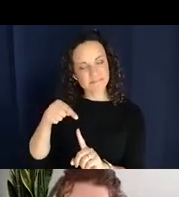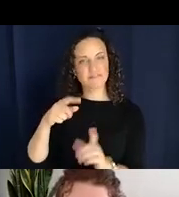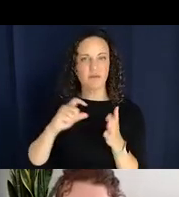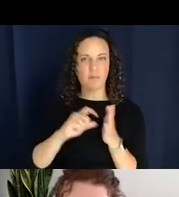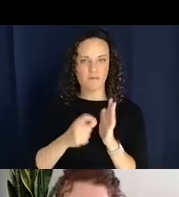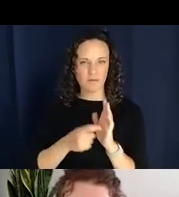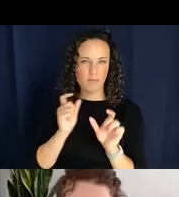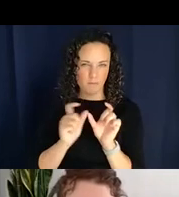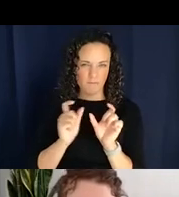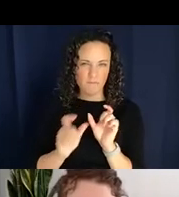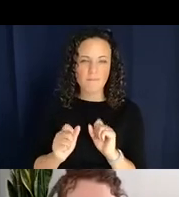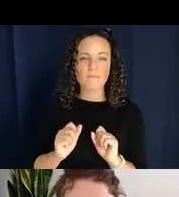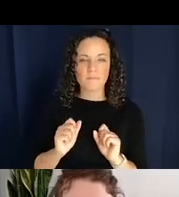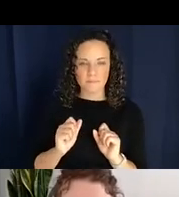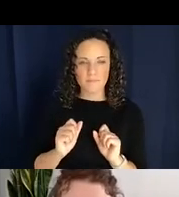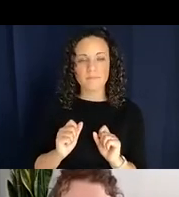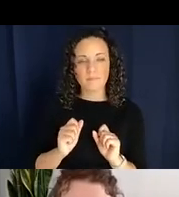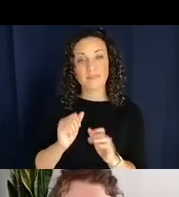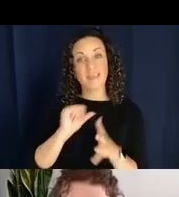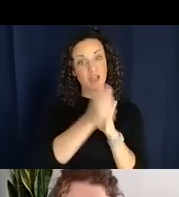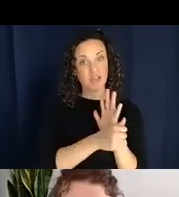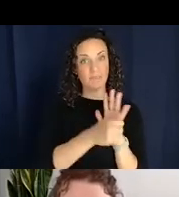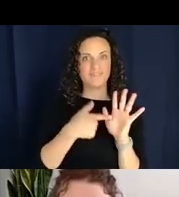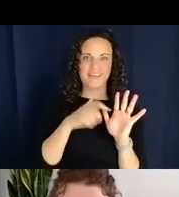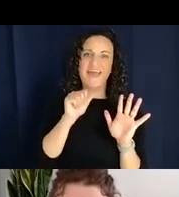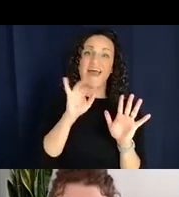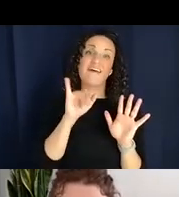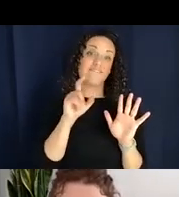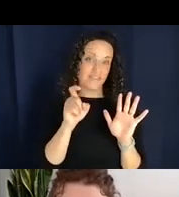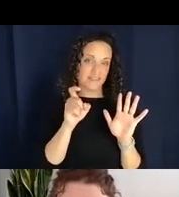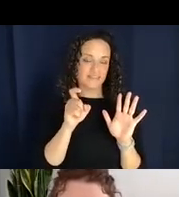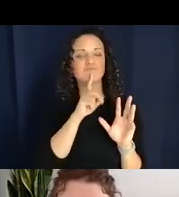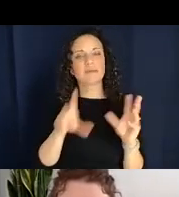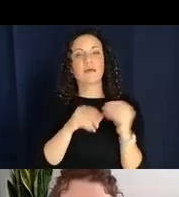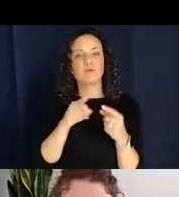as an affix that gets added on to a stem and the stem is actually the movement and the